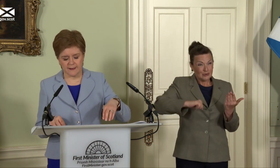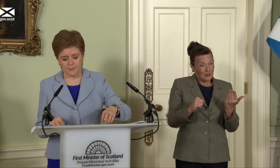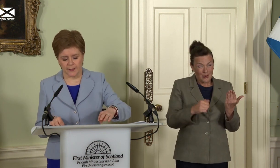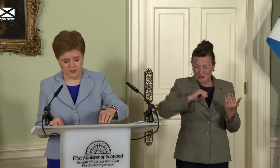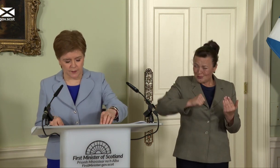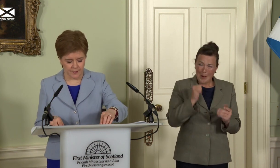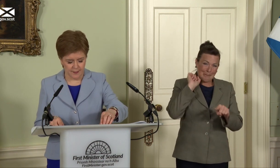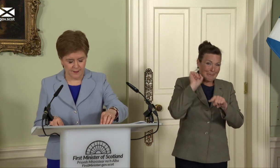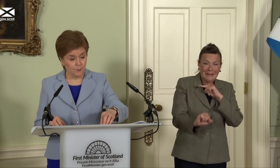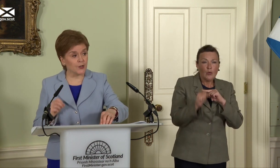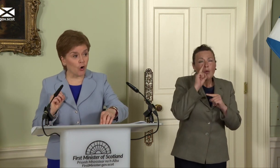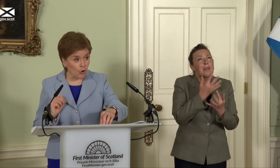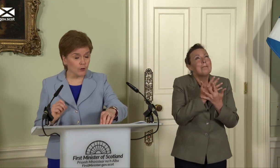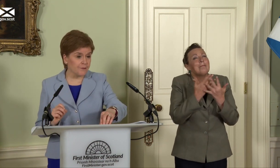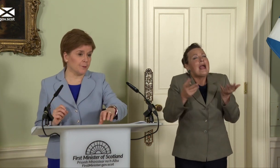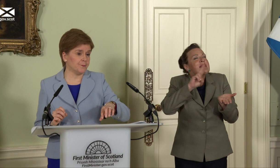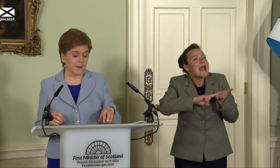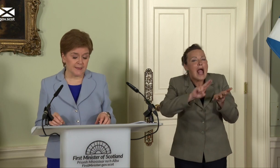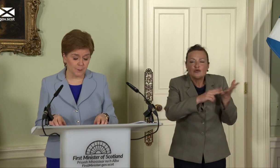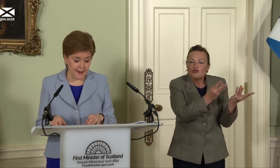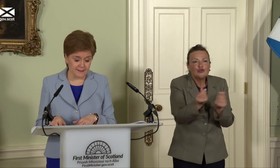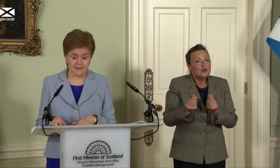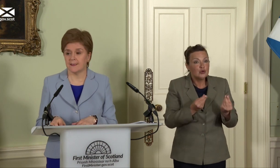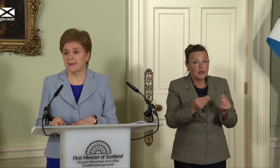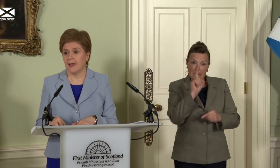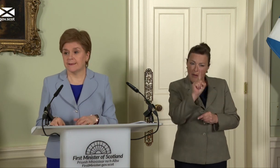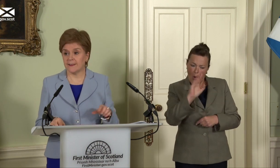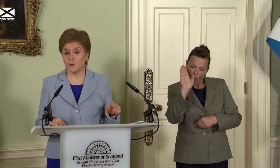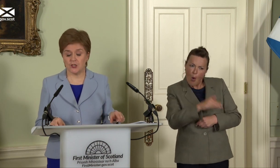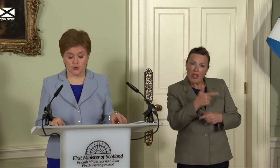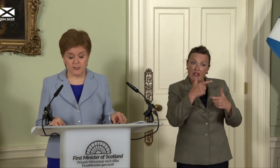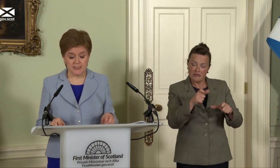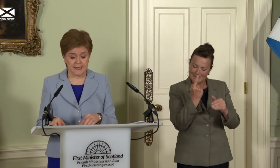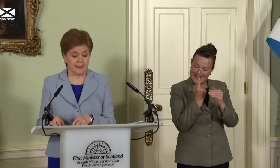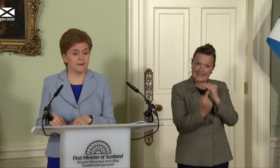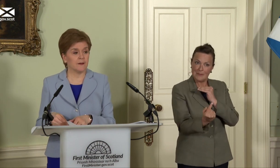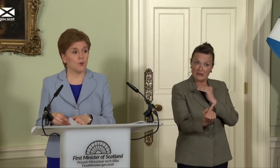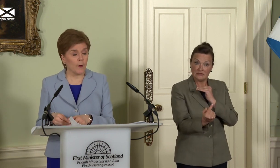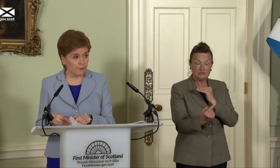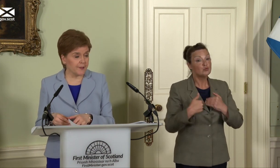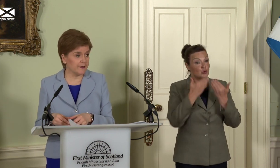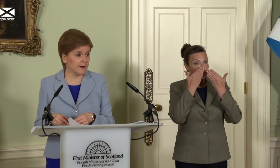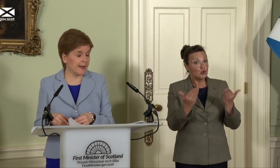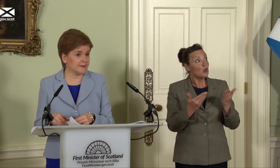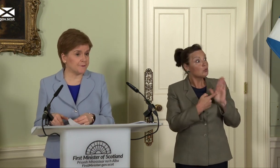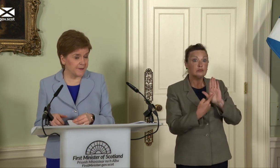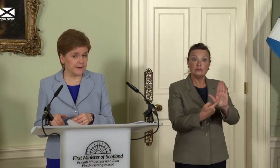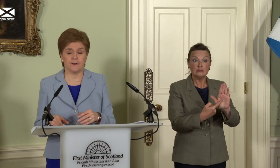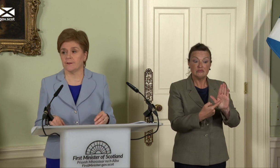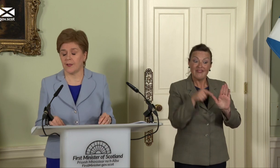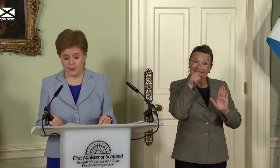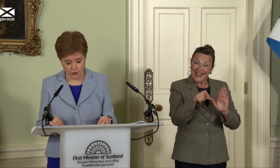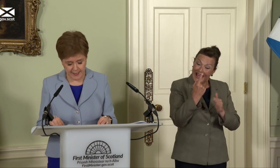blessed with. But all of them independent and, as we show today, wealthier and fairer than the UK.